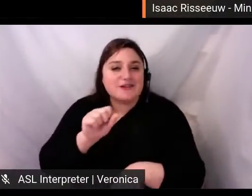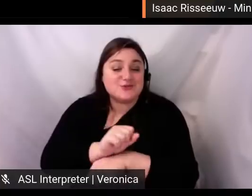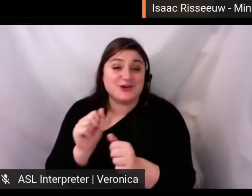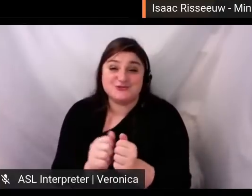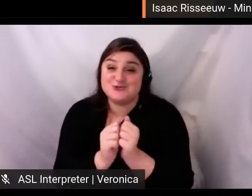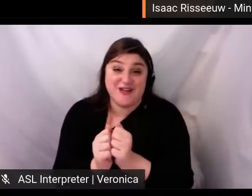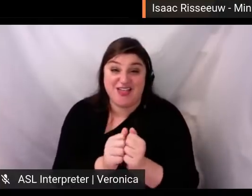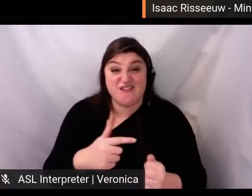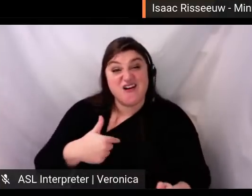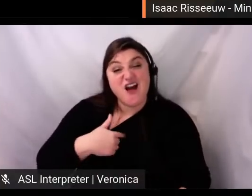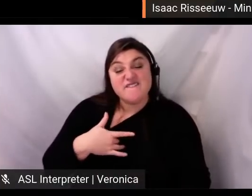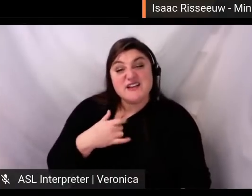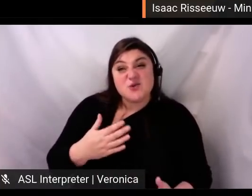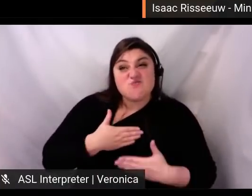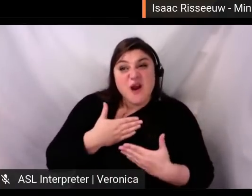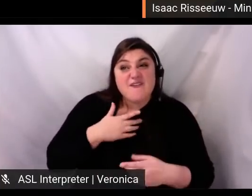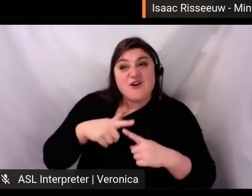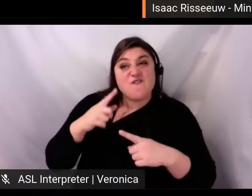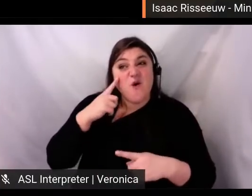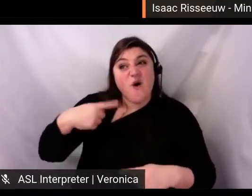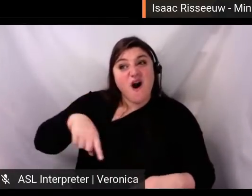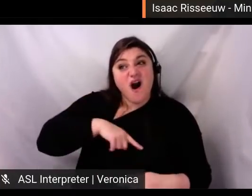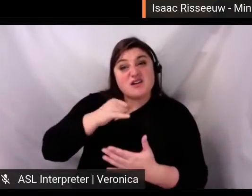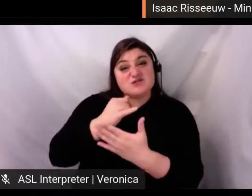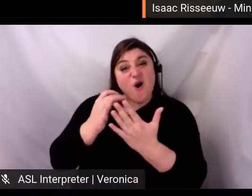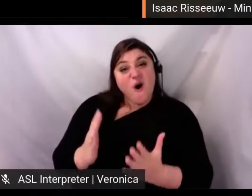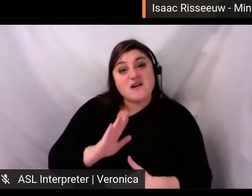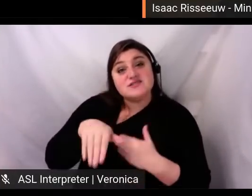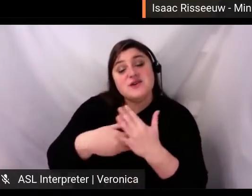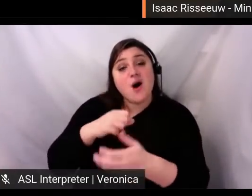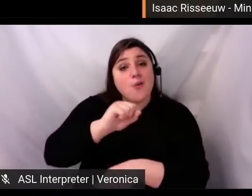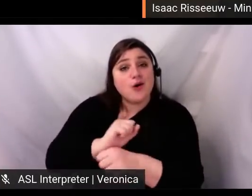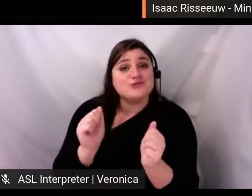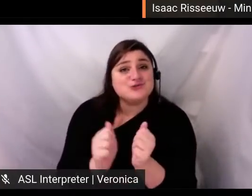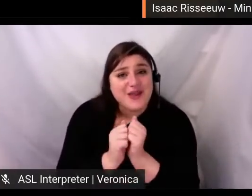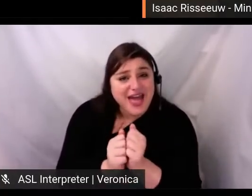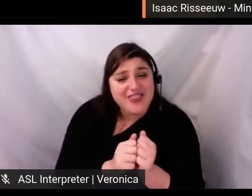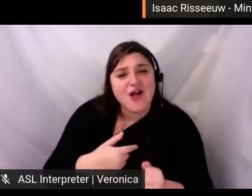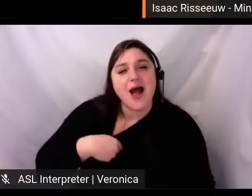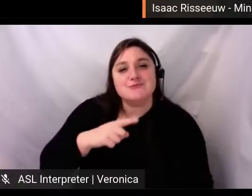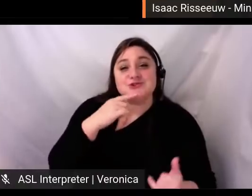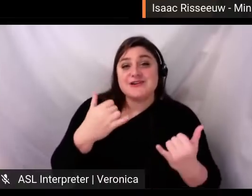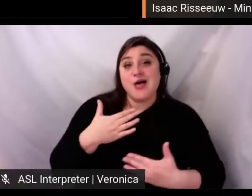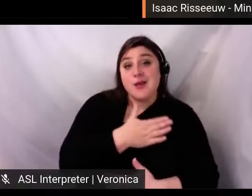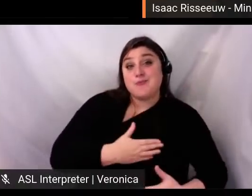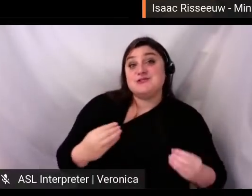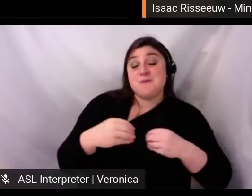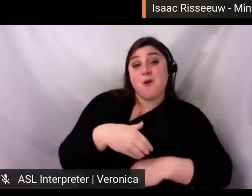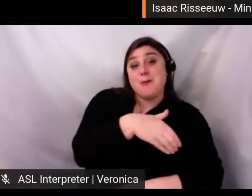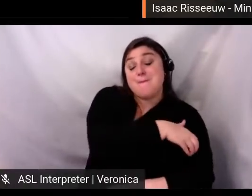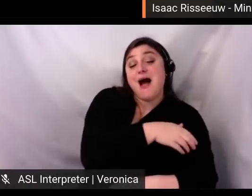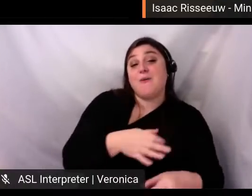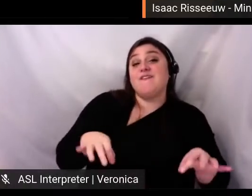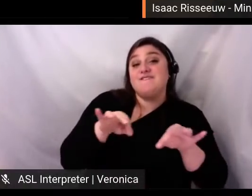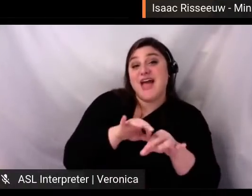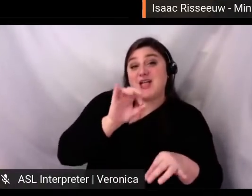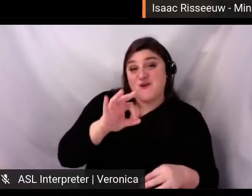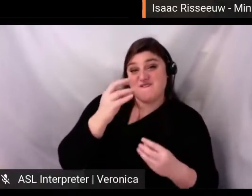artists than ever, and I think they have a new appreciation for the power and importance of digital content. Shared ownership of content